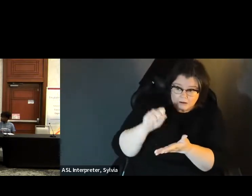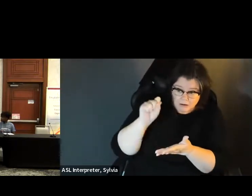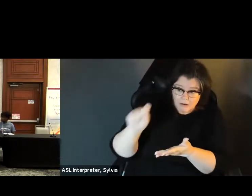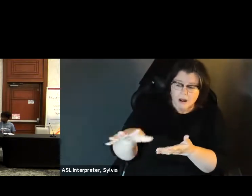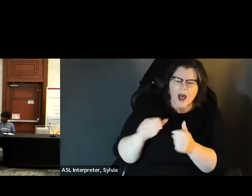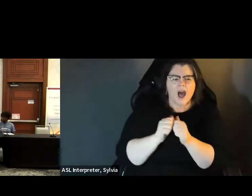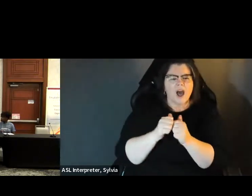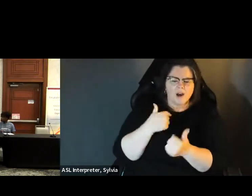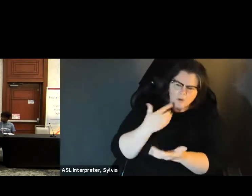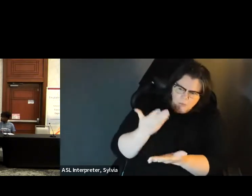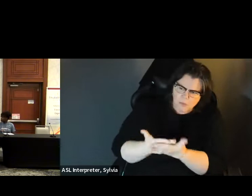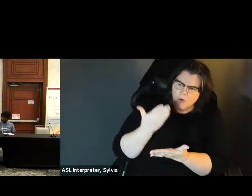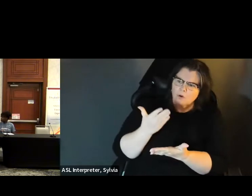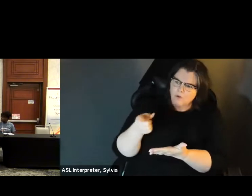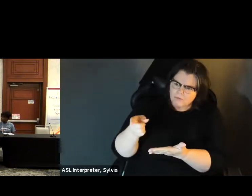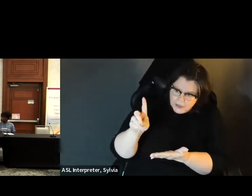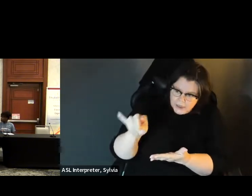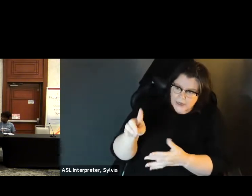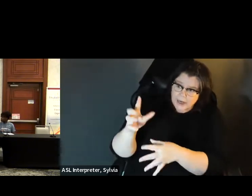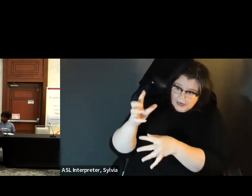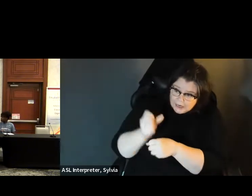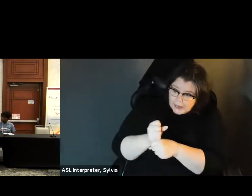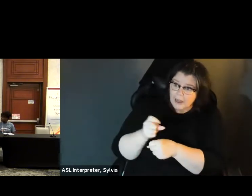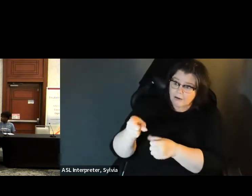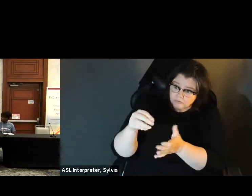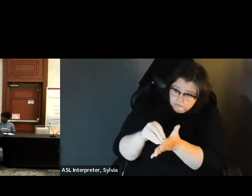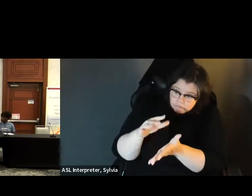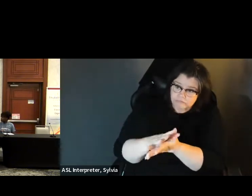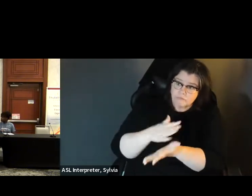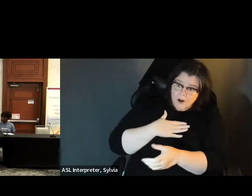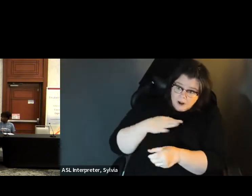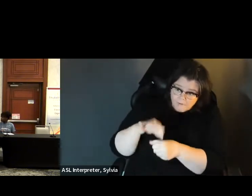That you can verify that that electronic system you properly. submit your ballot, you can verify that electronic ballot